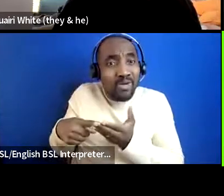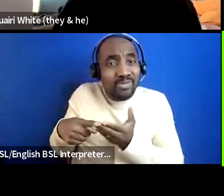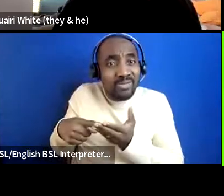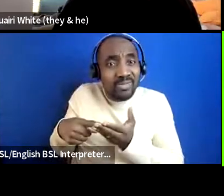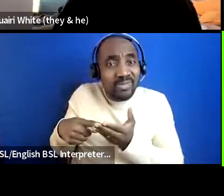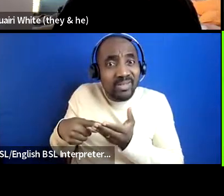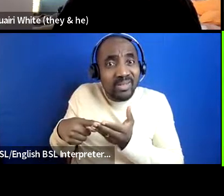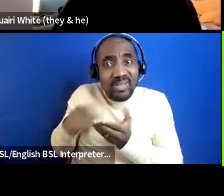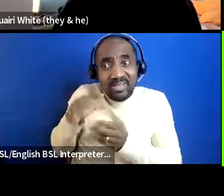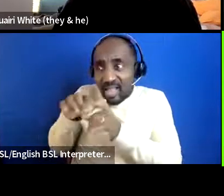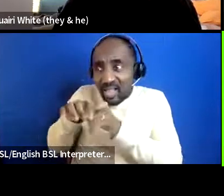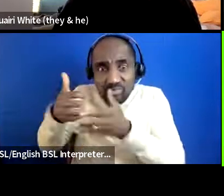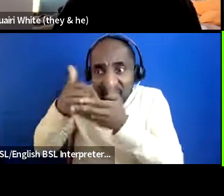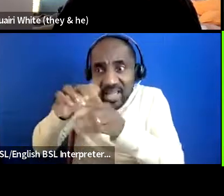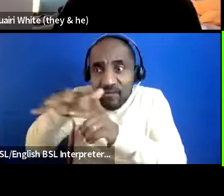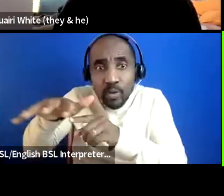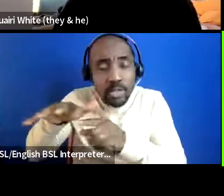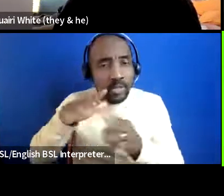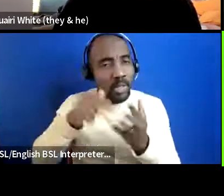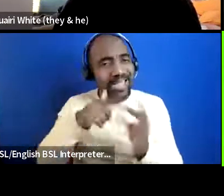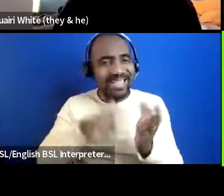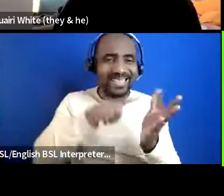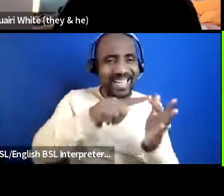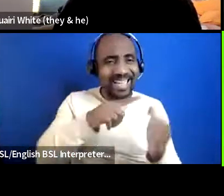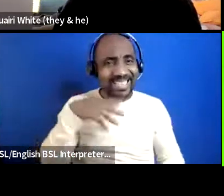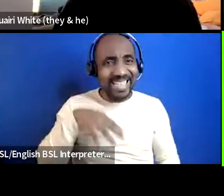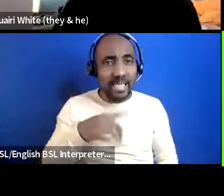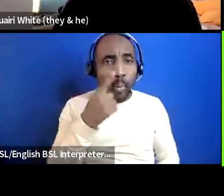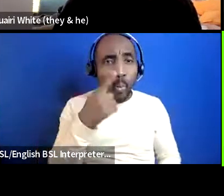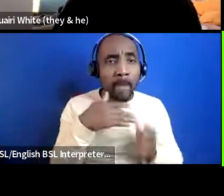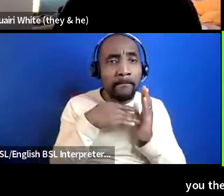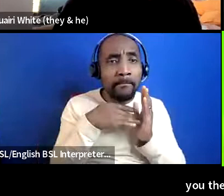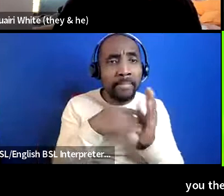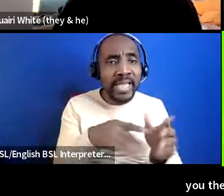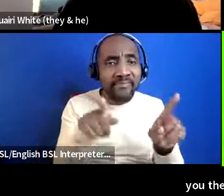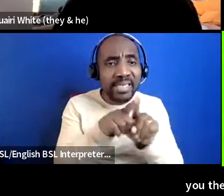anything for 100 pounds they need a million to that same thing and actually for the value for